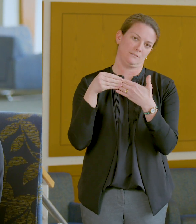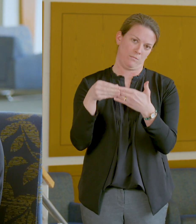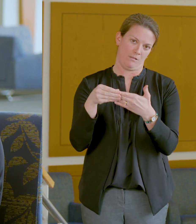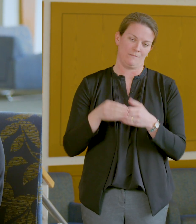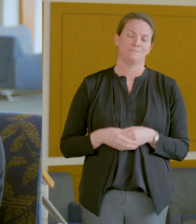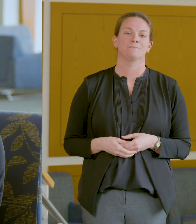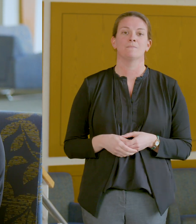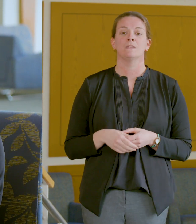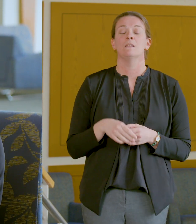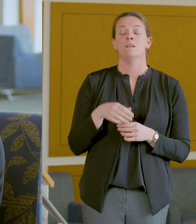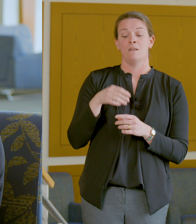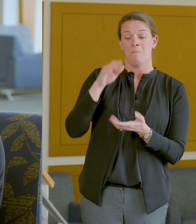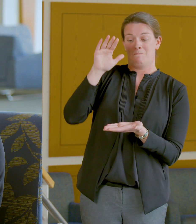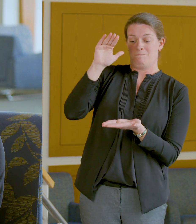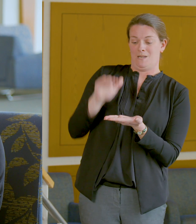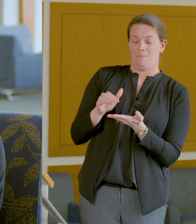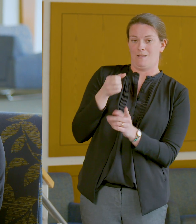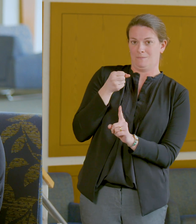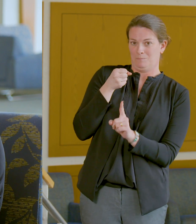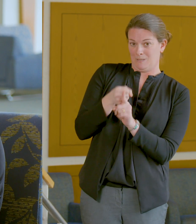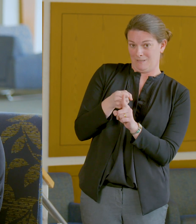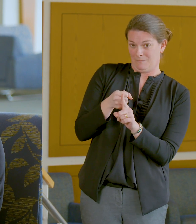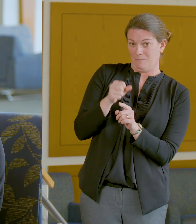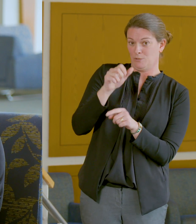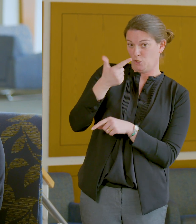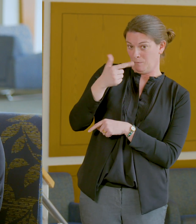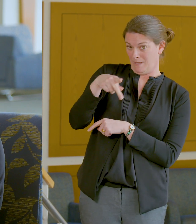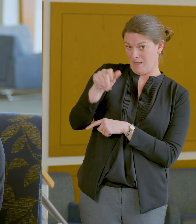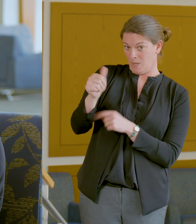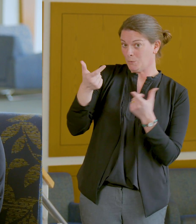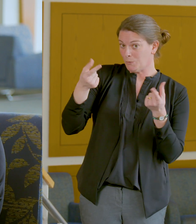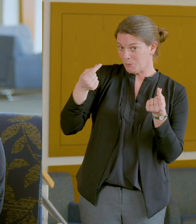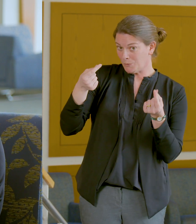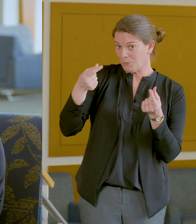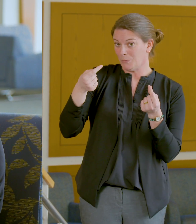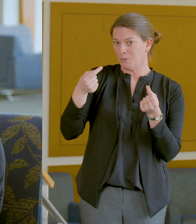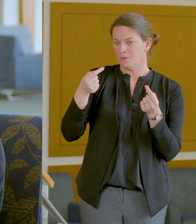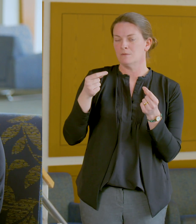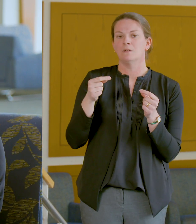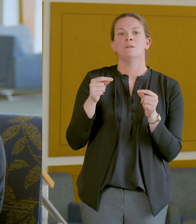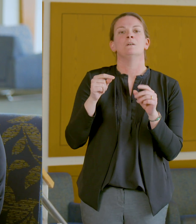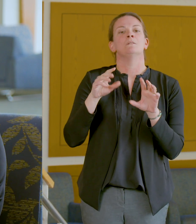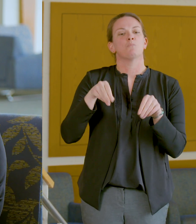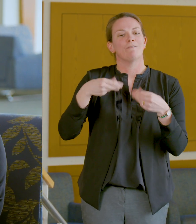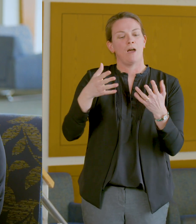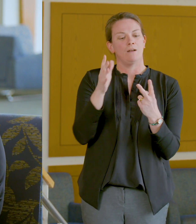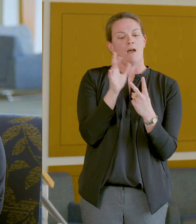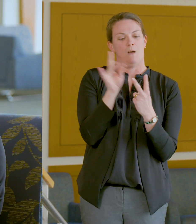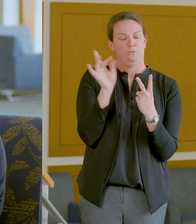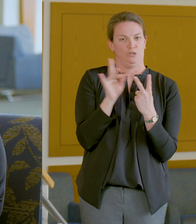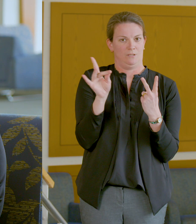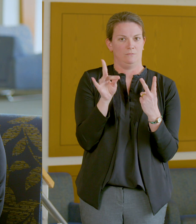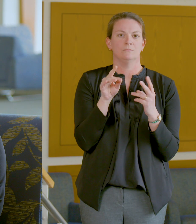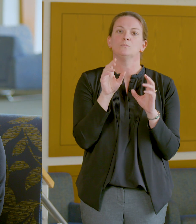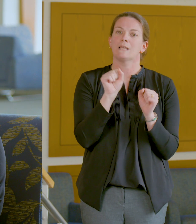And, to minimize the potential impact of this situation on your GPA, we're giving students the opportunity